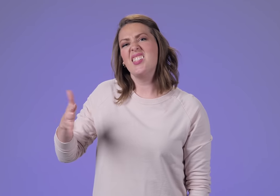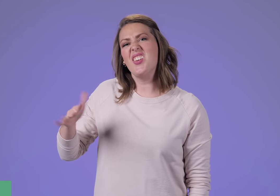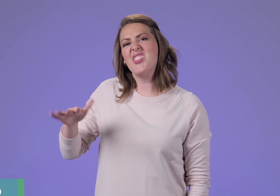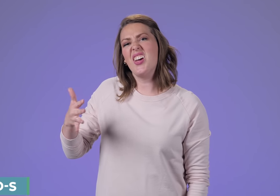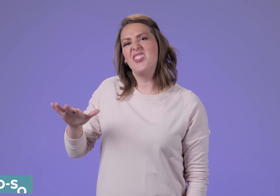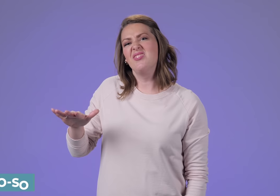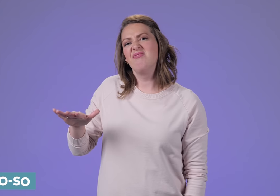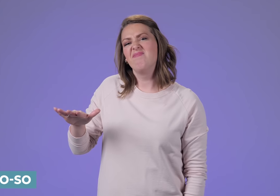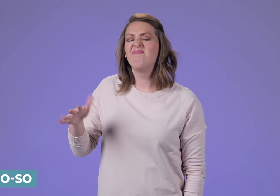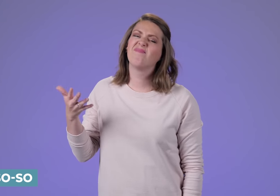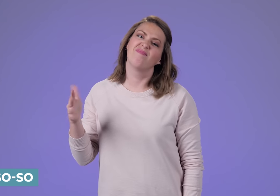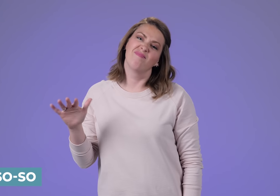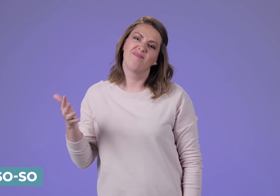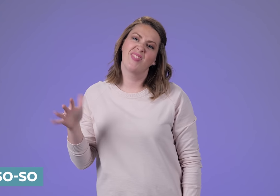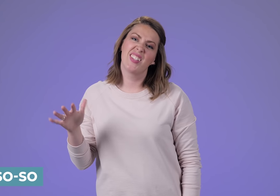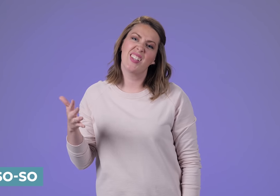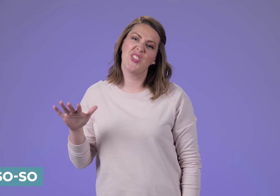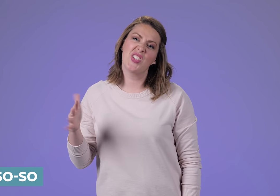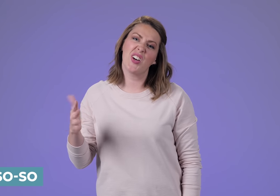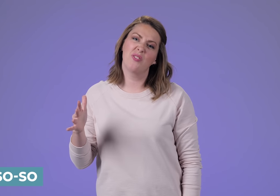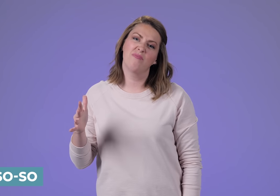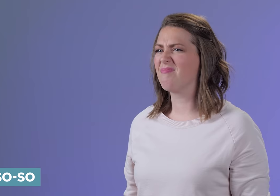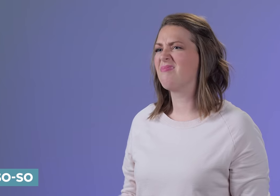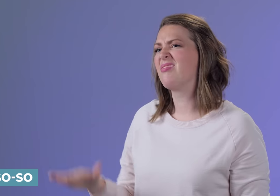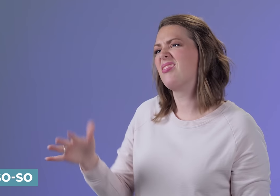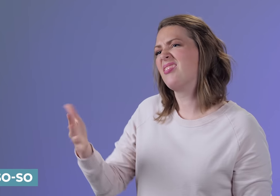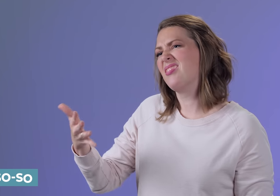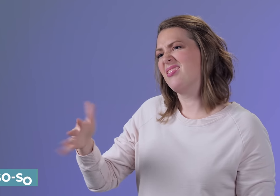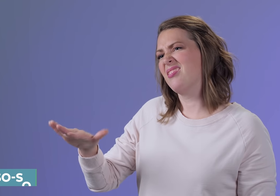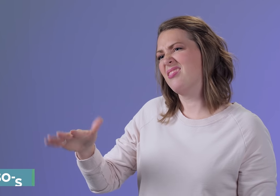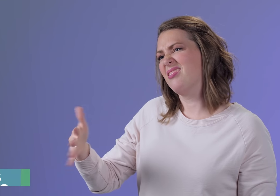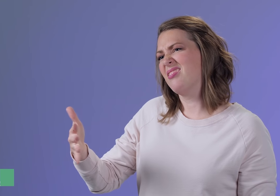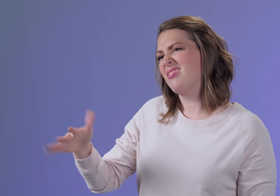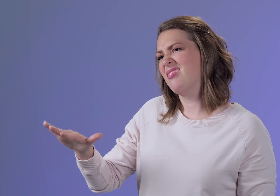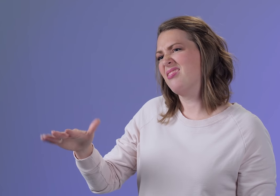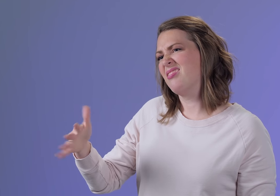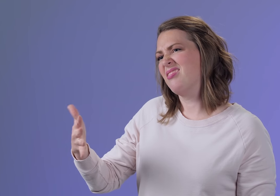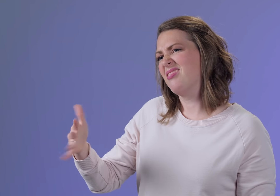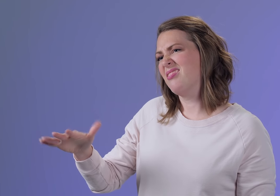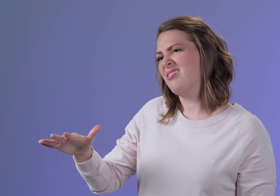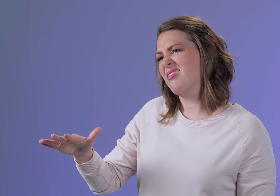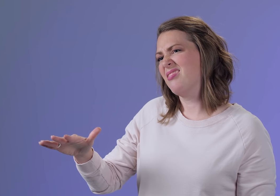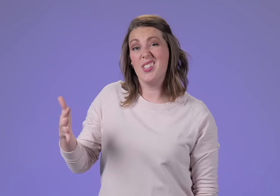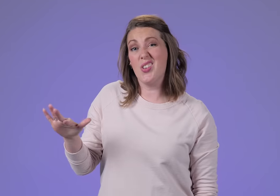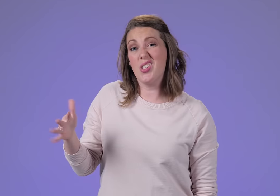SO-SO SO-SO Your hand is flipping back and forth. SO-SO